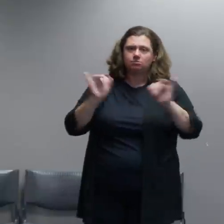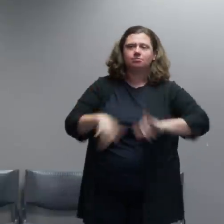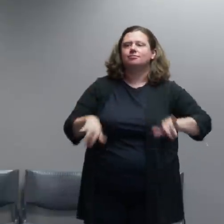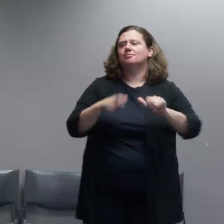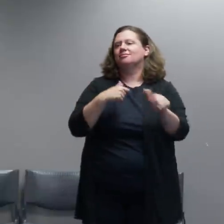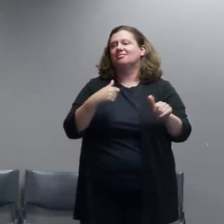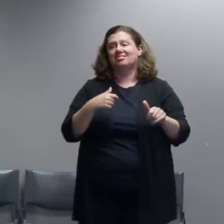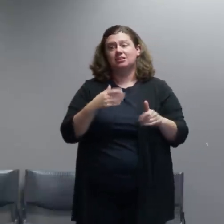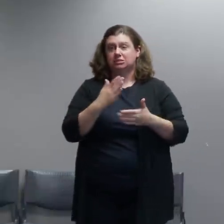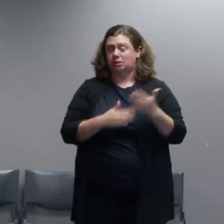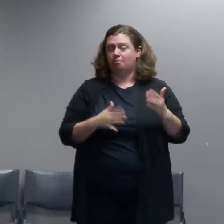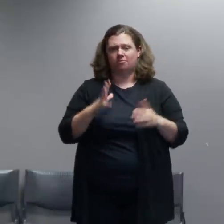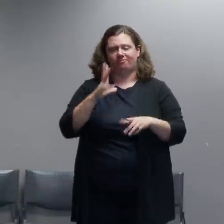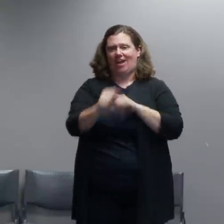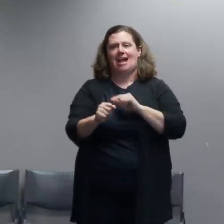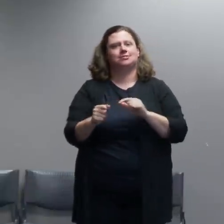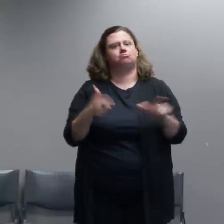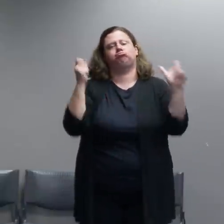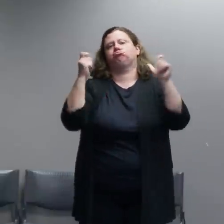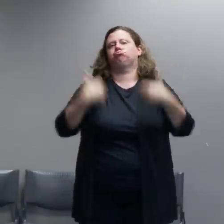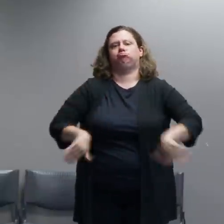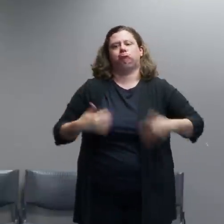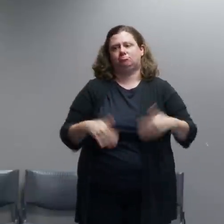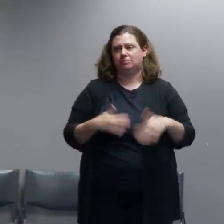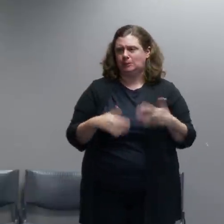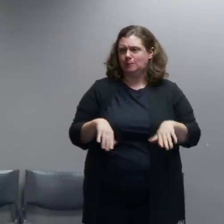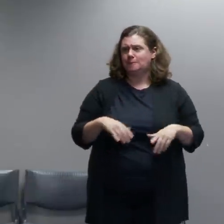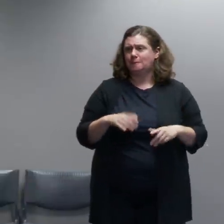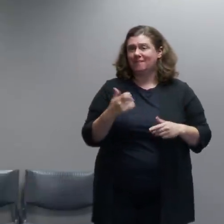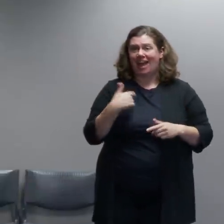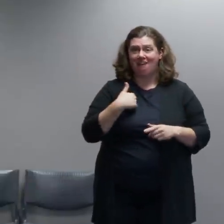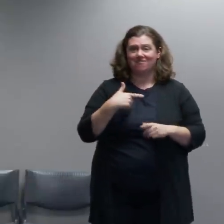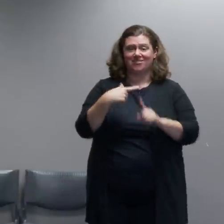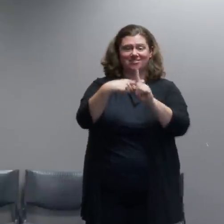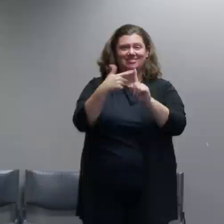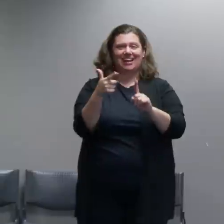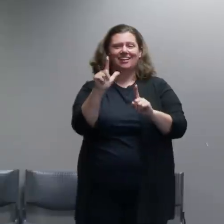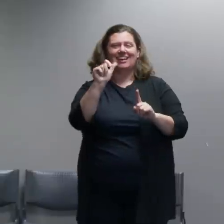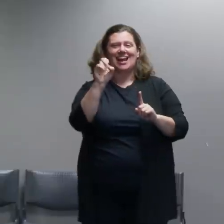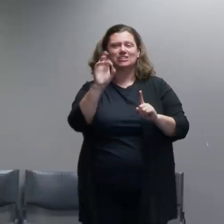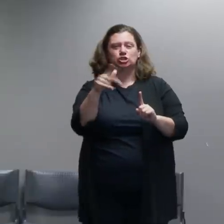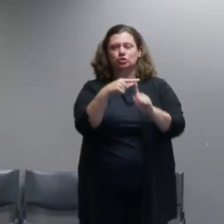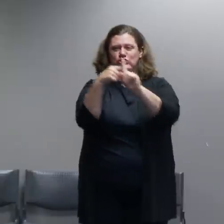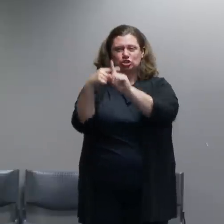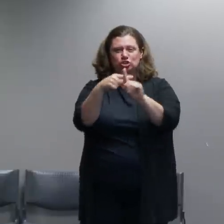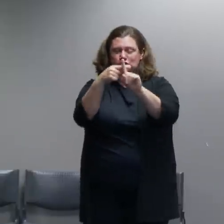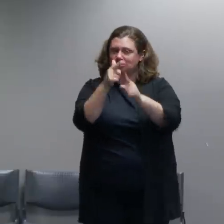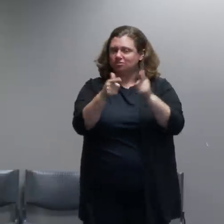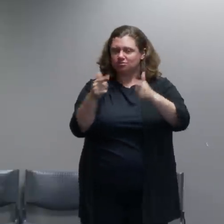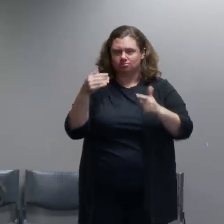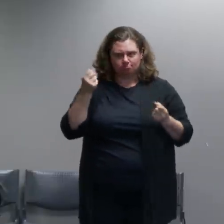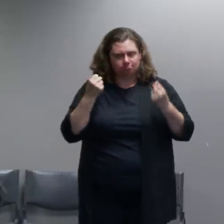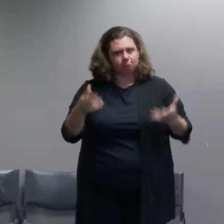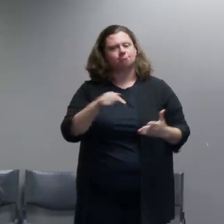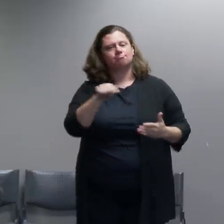And then lasers as well... we're going to talk a little bit more about those in a minute. We have found some improvised incendiary devices